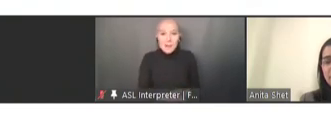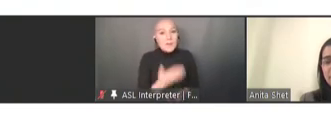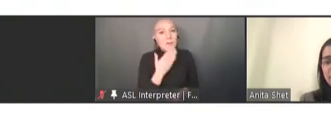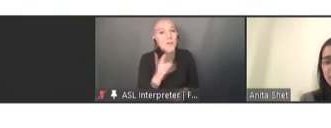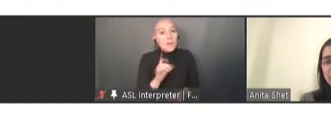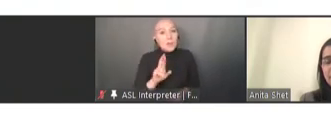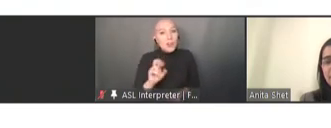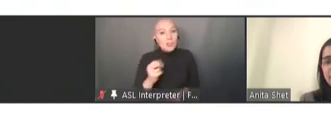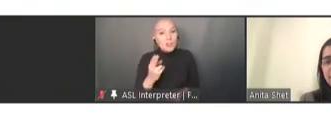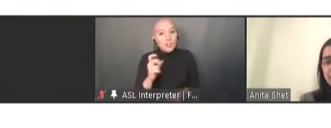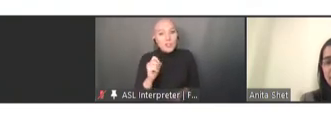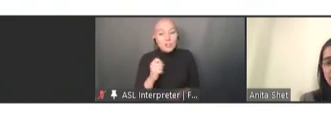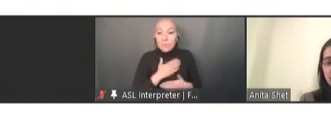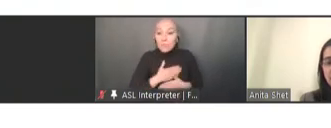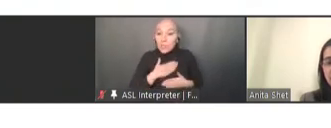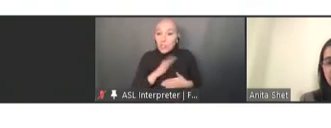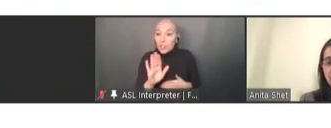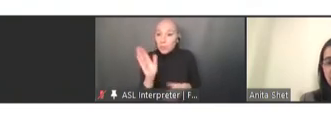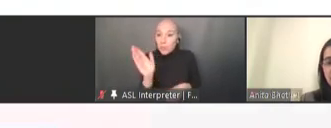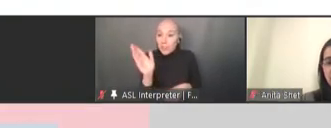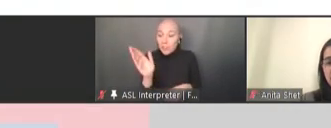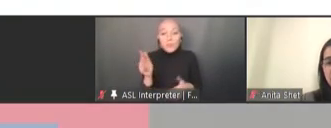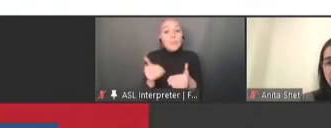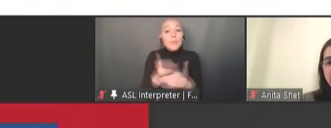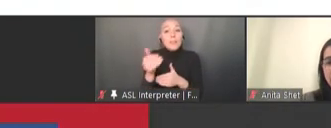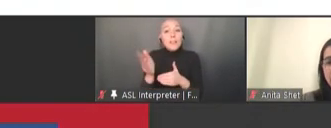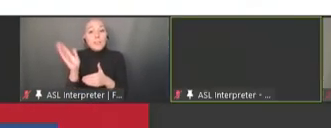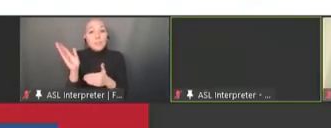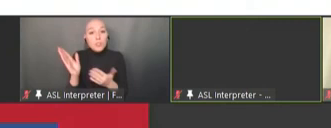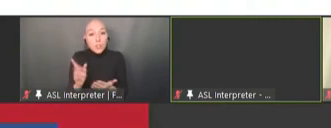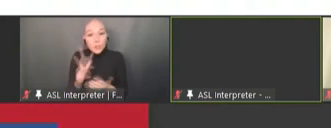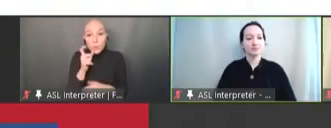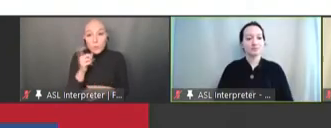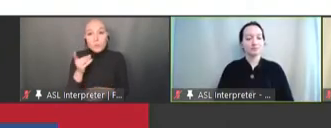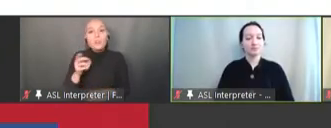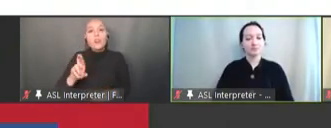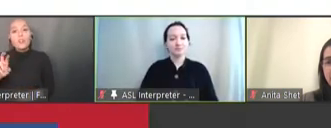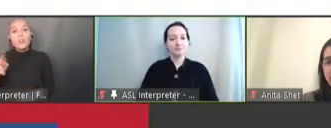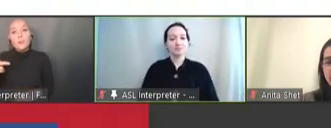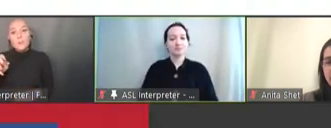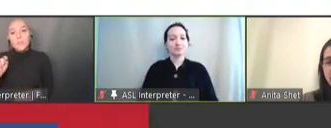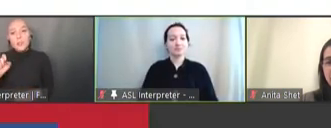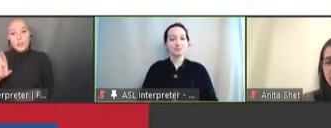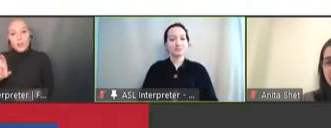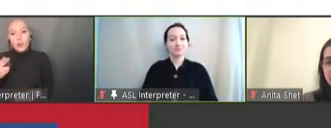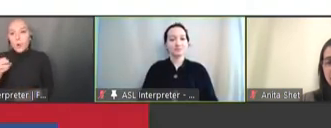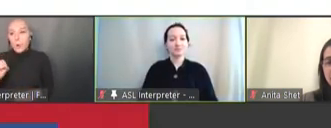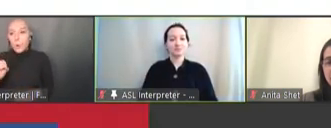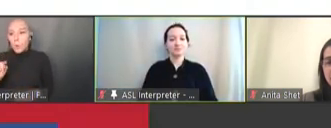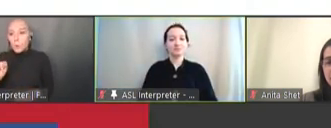Our next presenter is Dr. Peter Hotez. Peter, your slides are up. You have the floor.